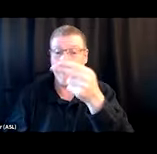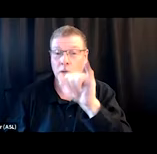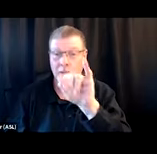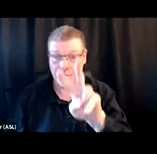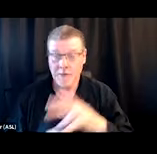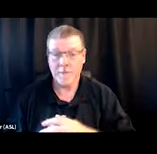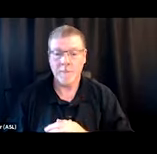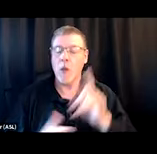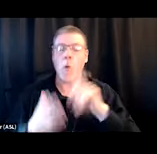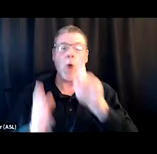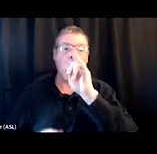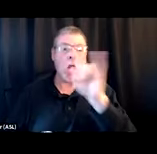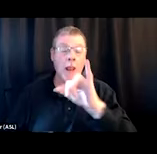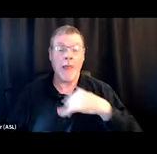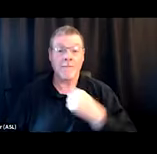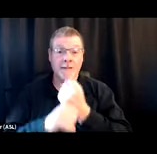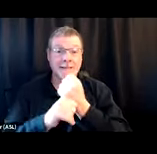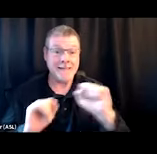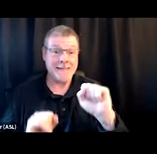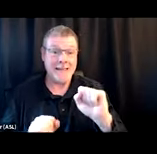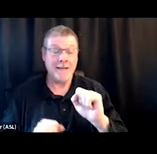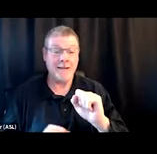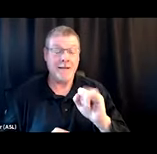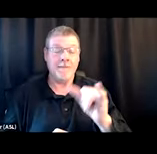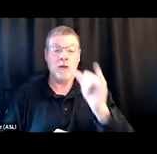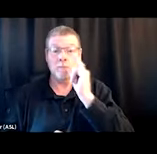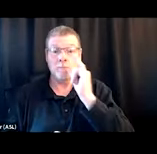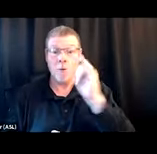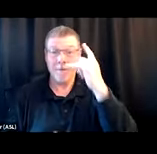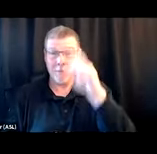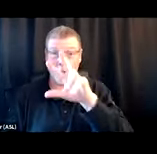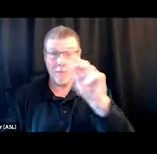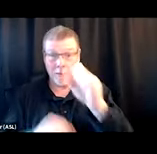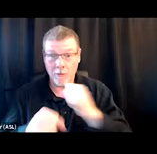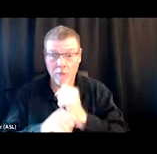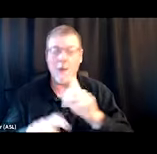if we had safer smoking for the last 30 years, but just now started talking about injection supplies.